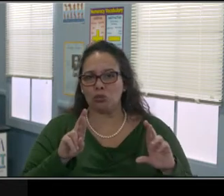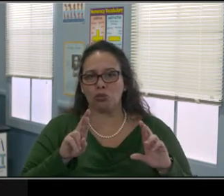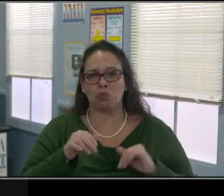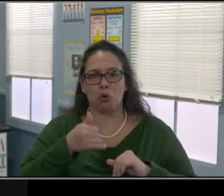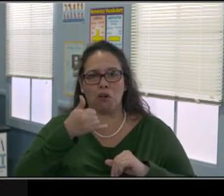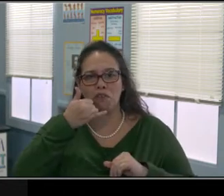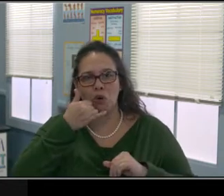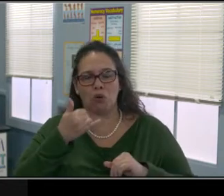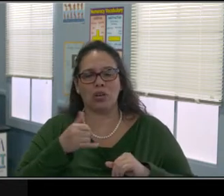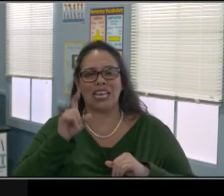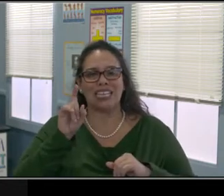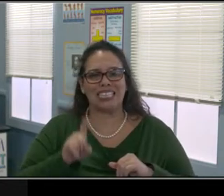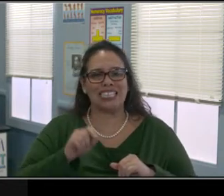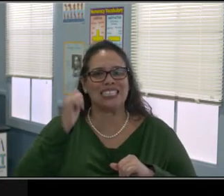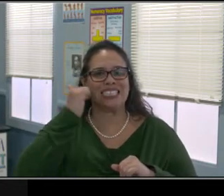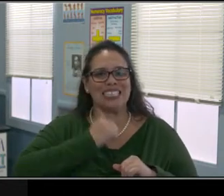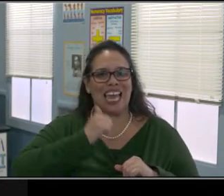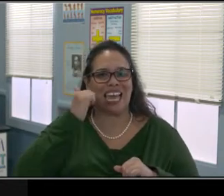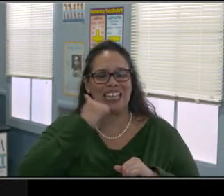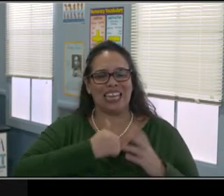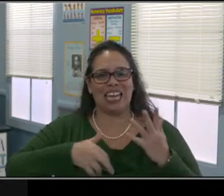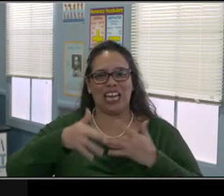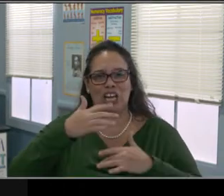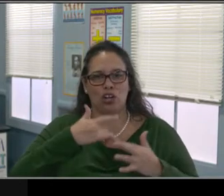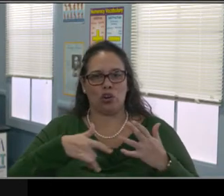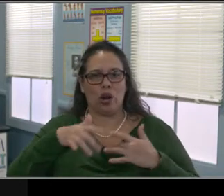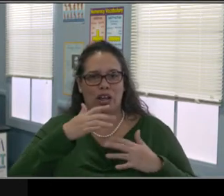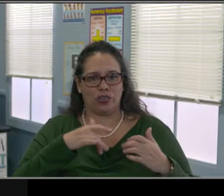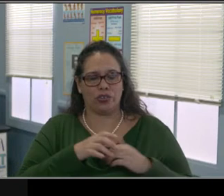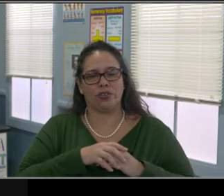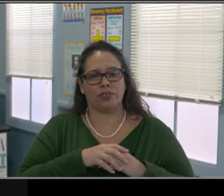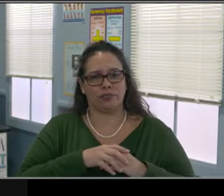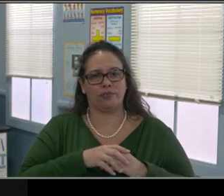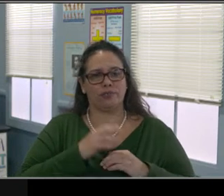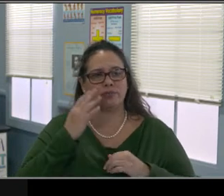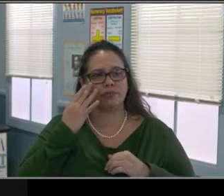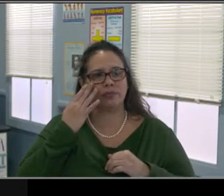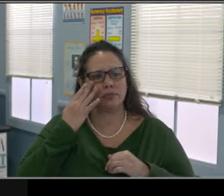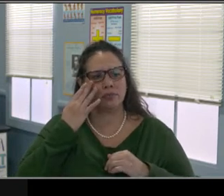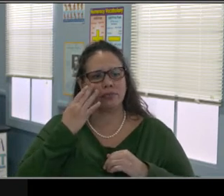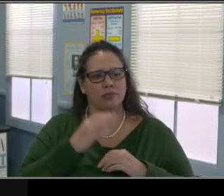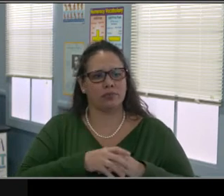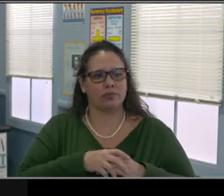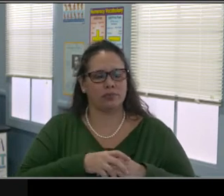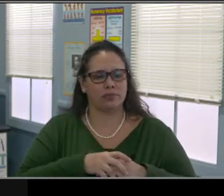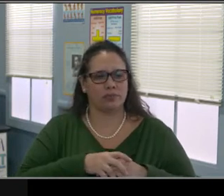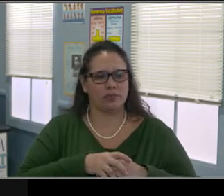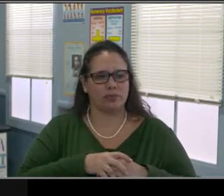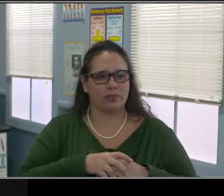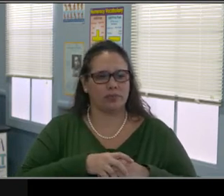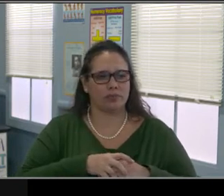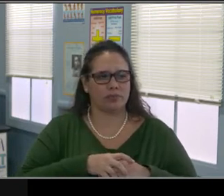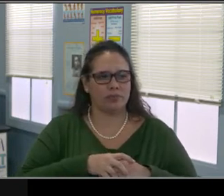If a child is not motivated to learn or they're having a hard time paying attention, it doesn't really matter.